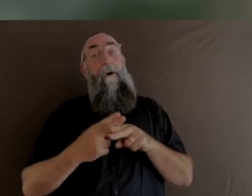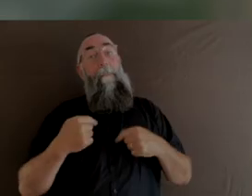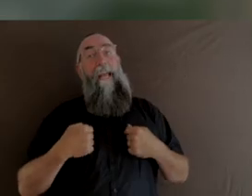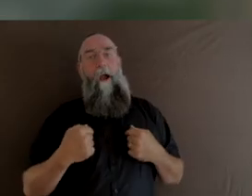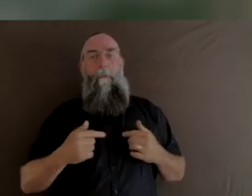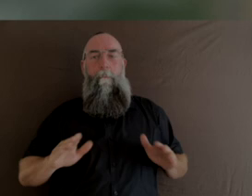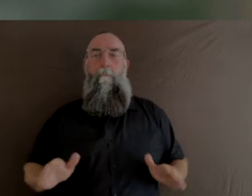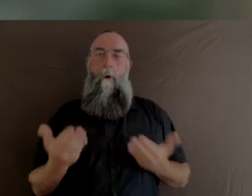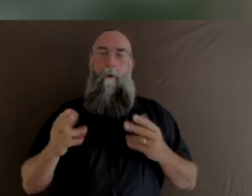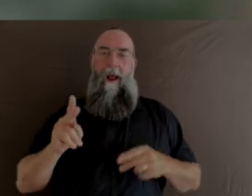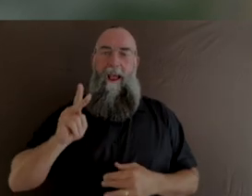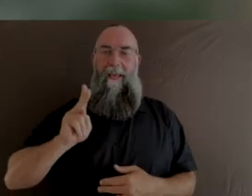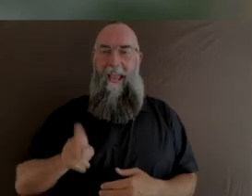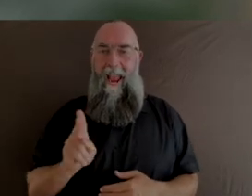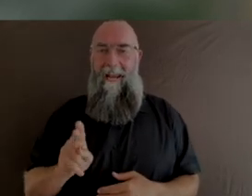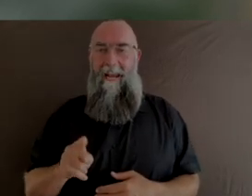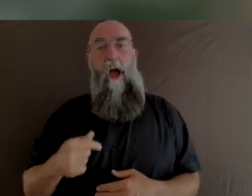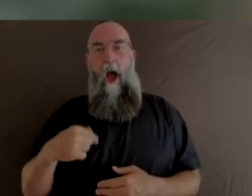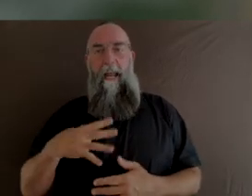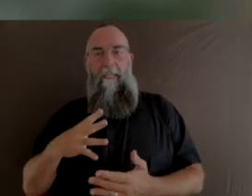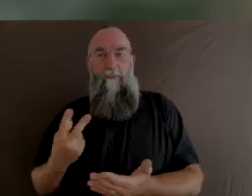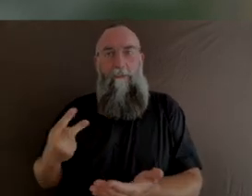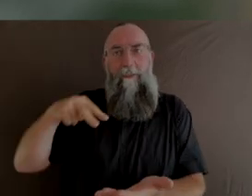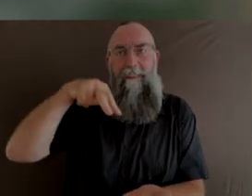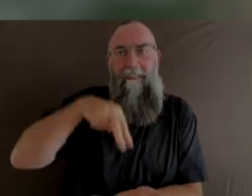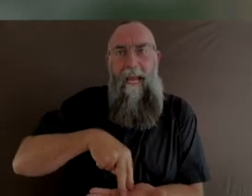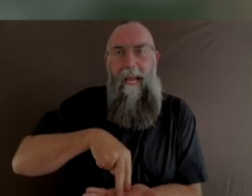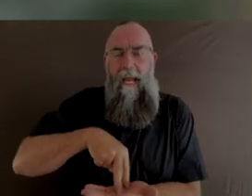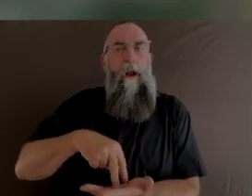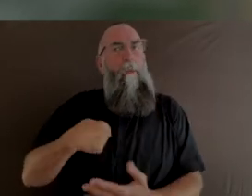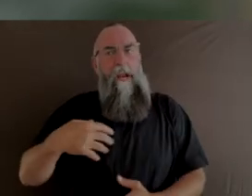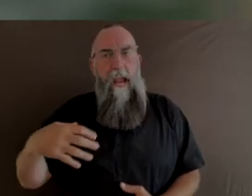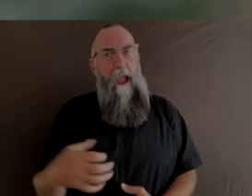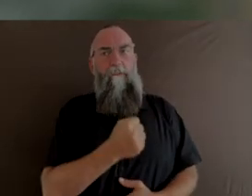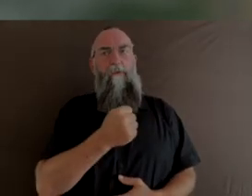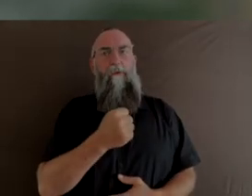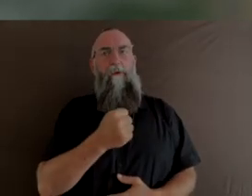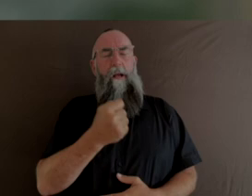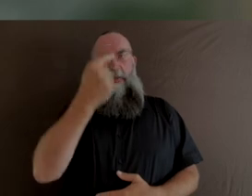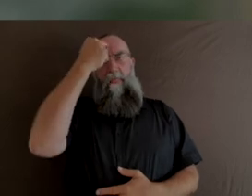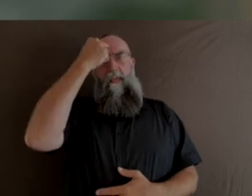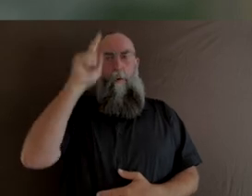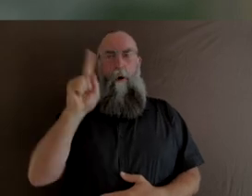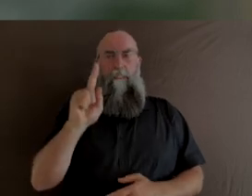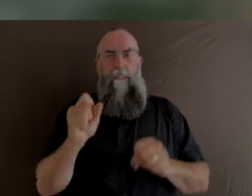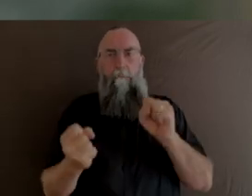It's time for me to stand up and say we have to reprioritise art and creativity.